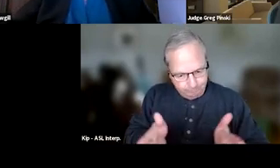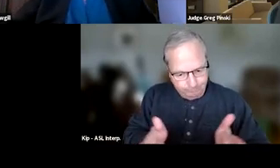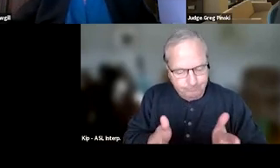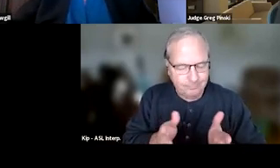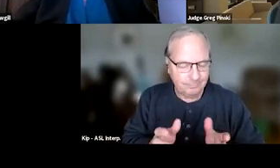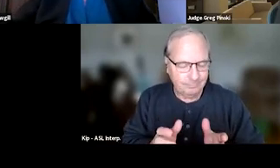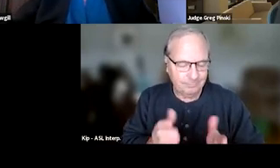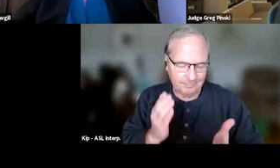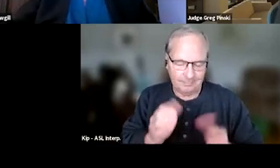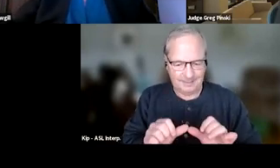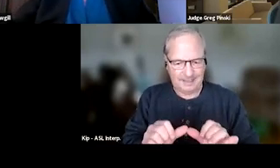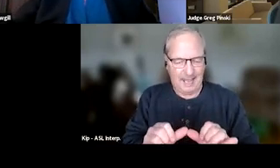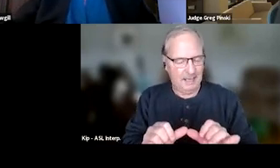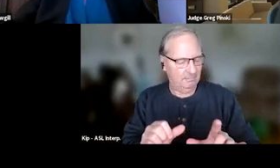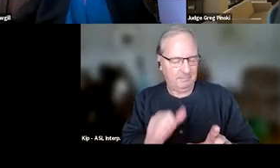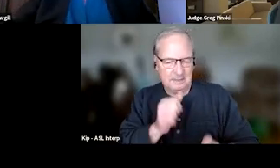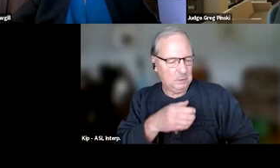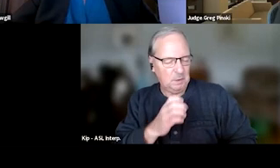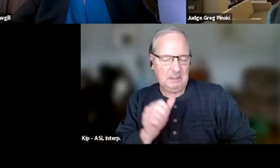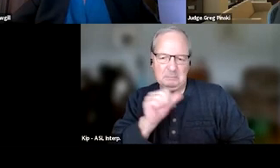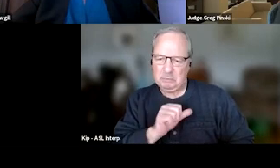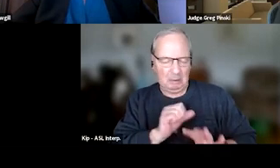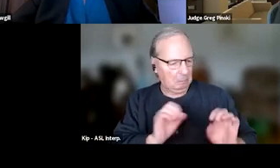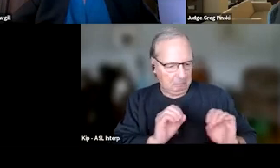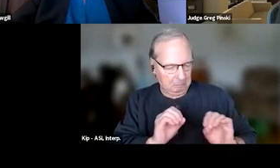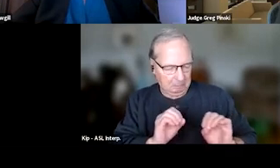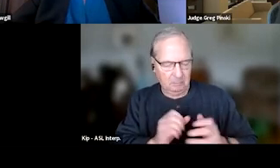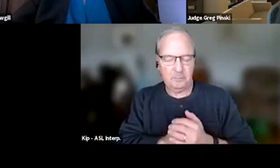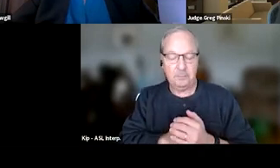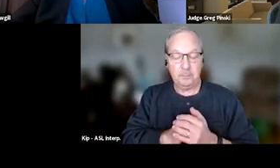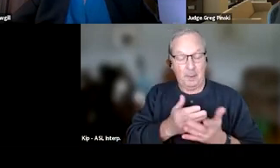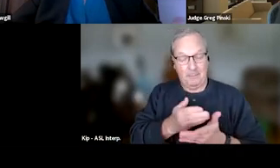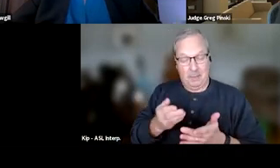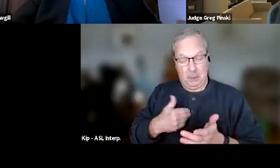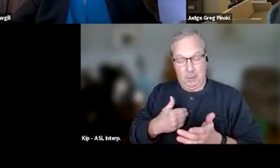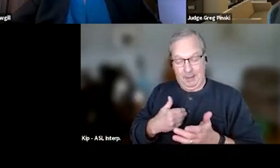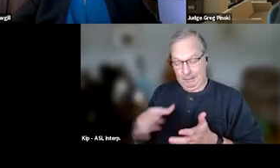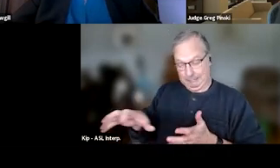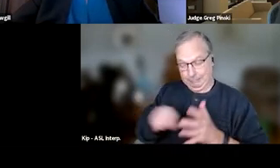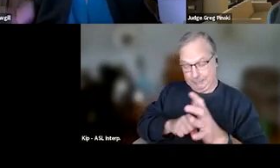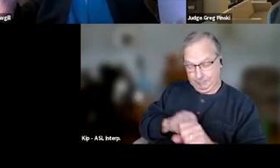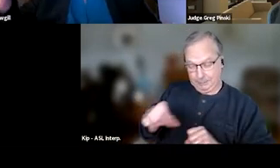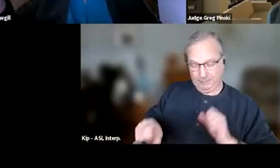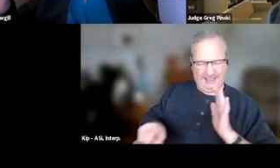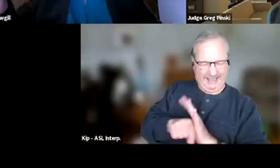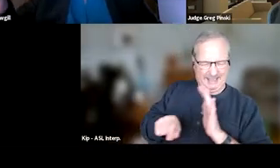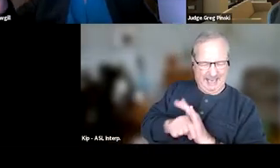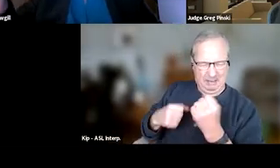and enter into recovery, right? You may have things that you're taking away negative reinforcement. They may have a curfew,